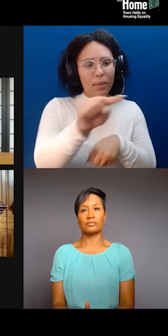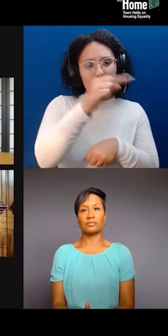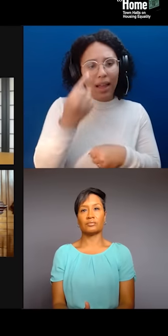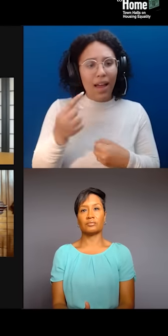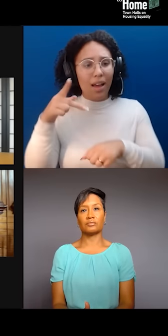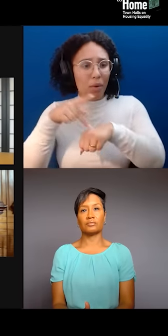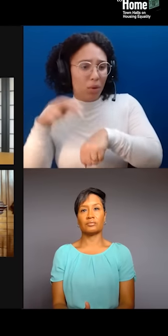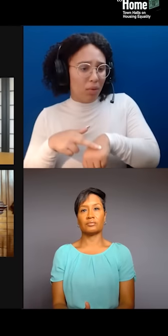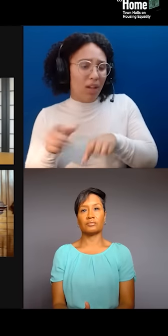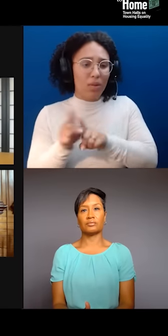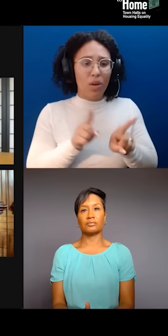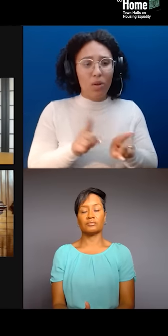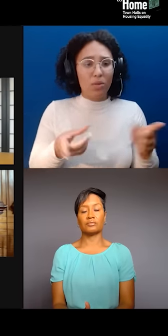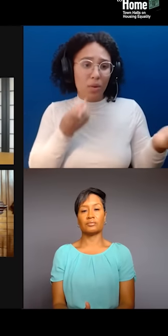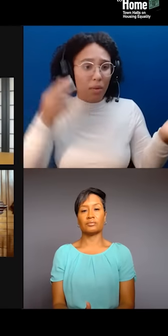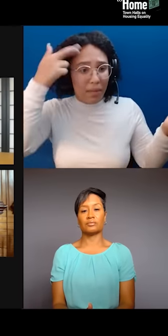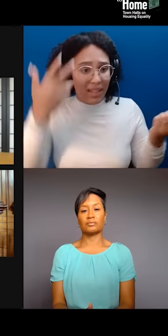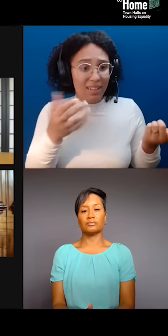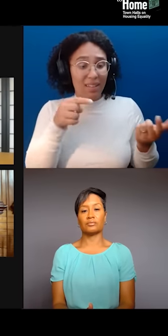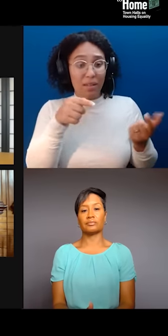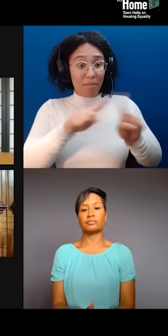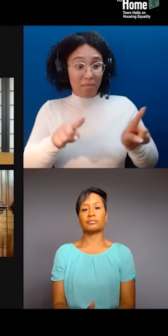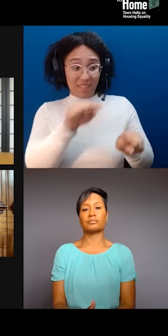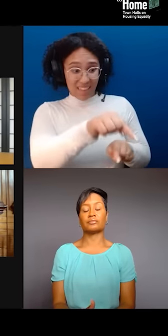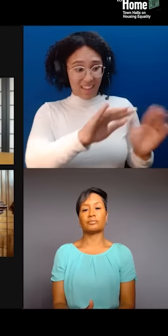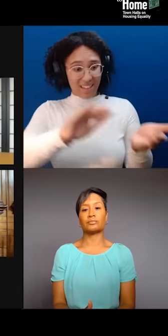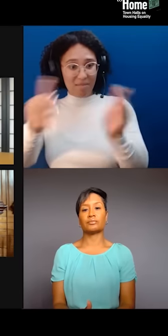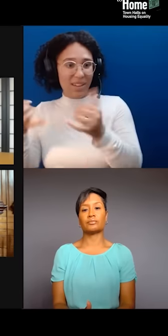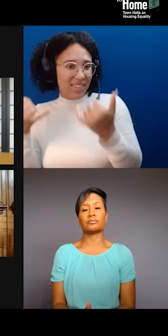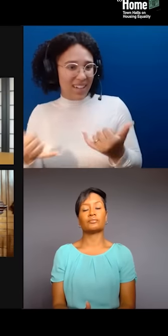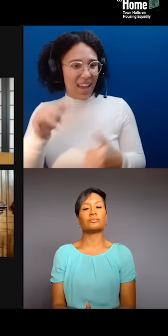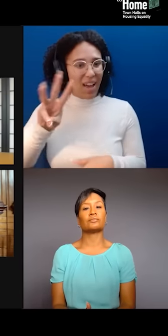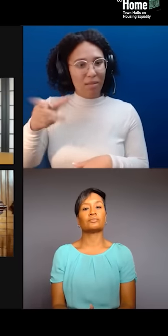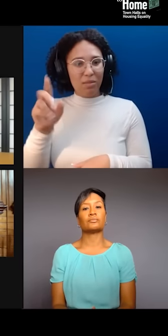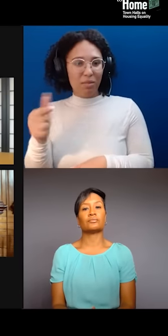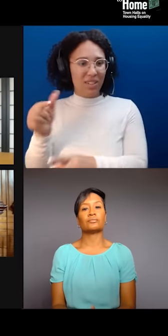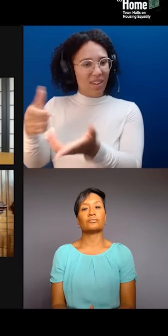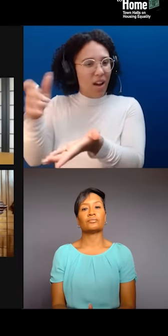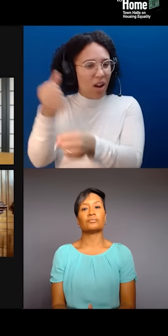where, you know, a coffee is $10. It's very important, like Candice said,